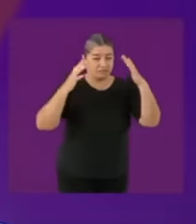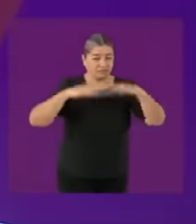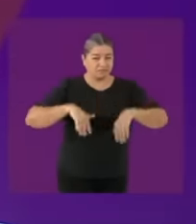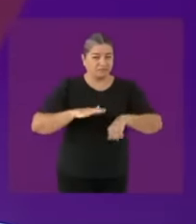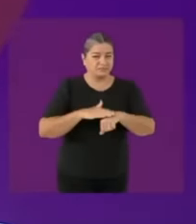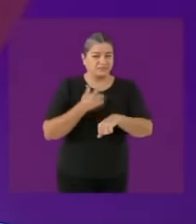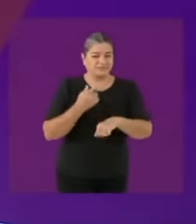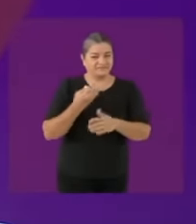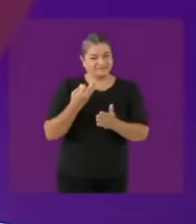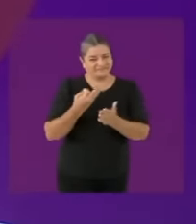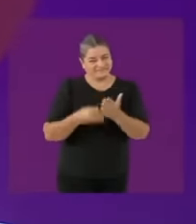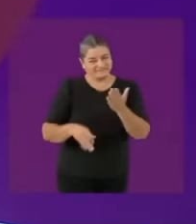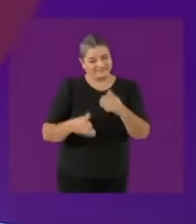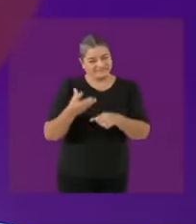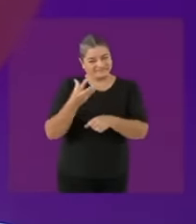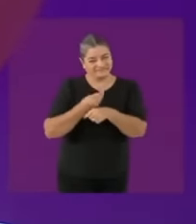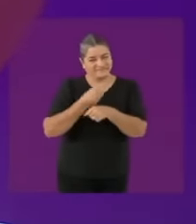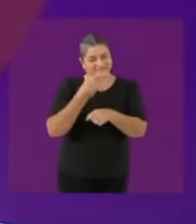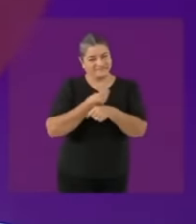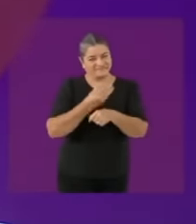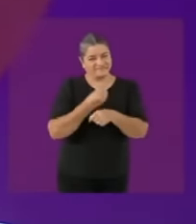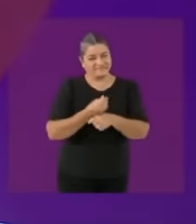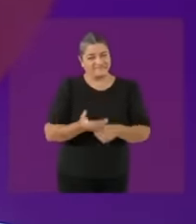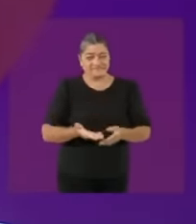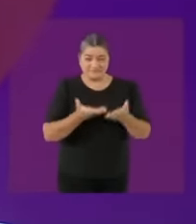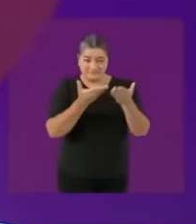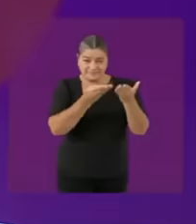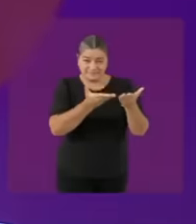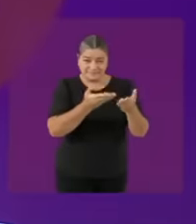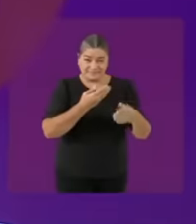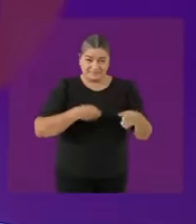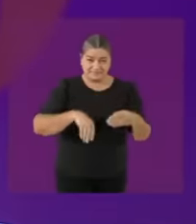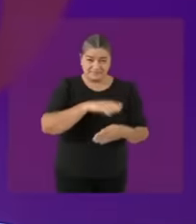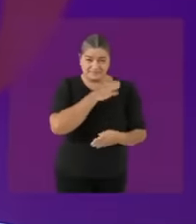everything because otherwise I won't be able to say it, but I'd better say it first. Let's talk about